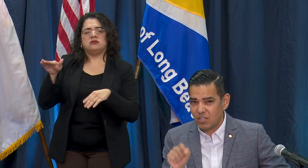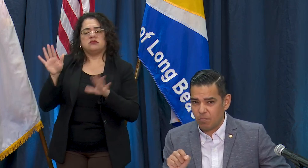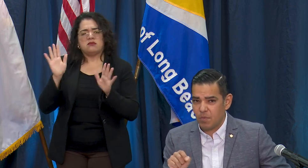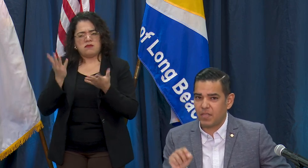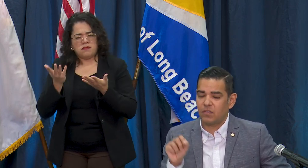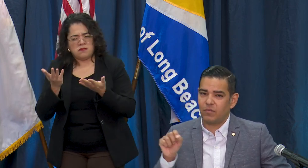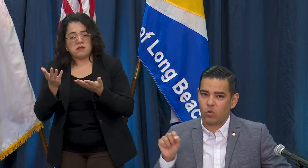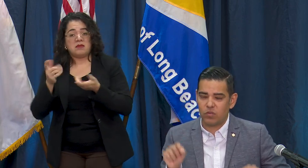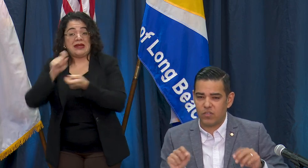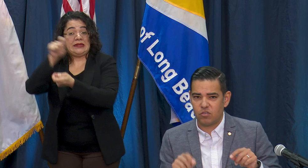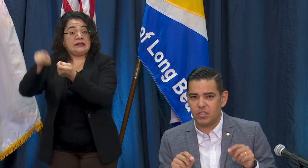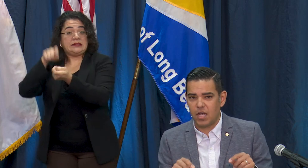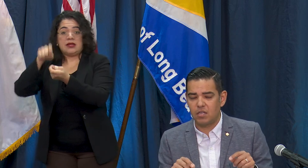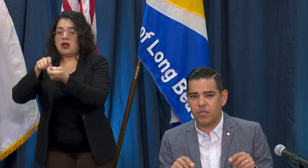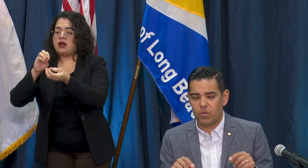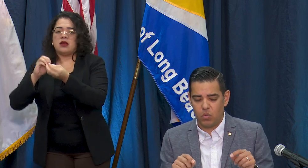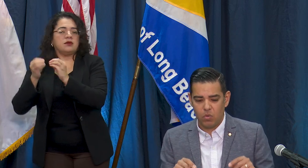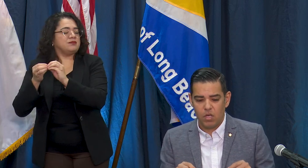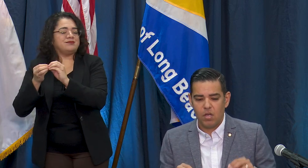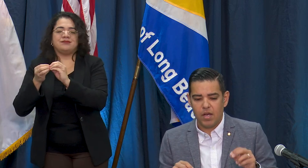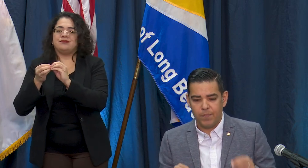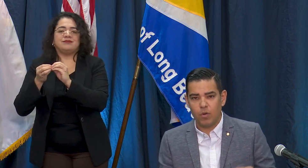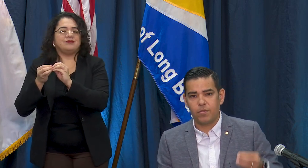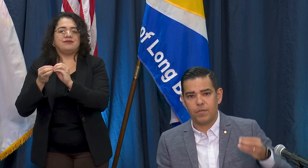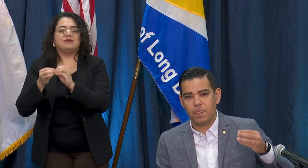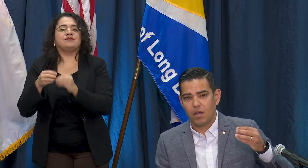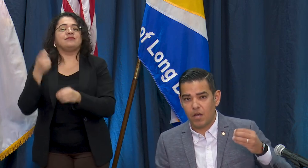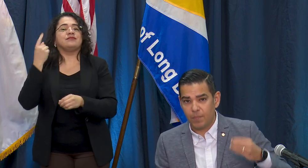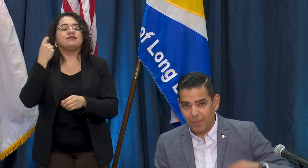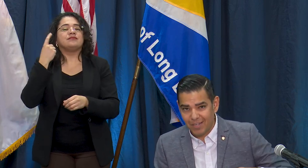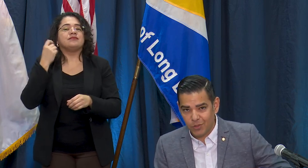number because of course these are done through both the public Health